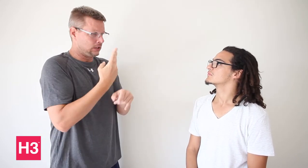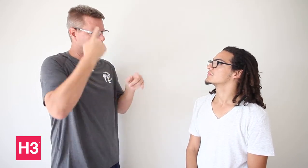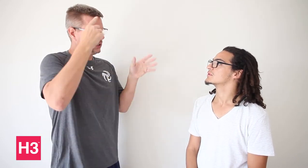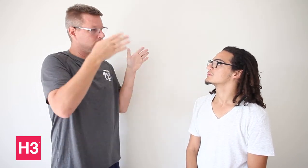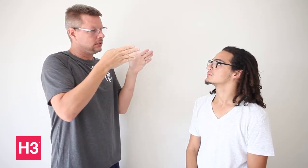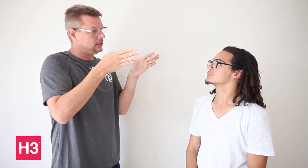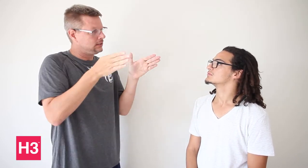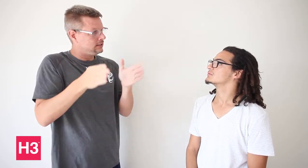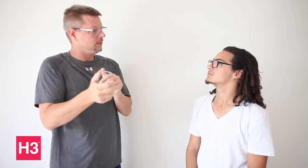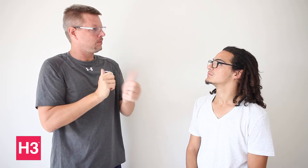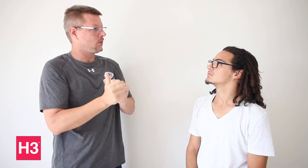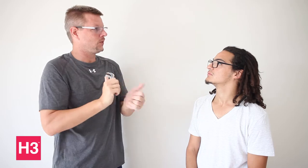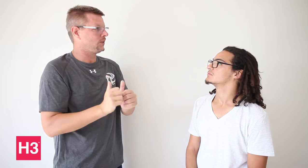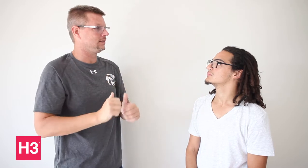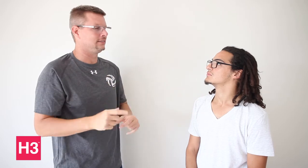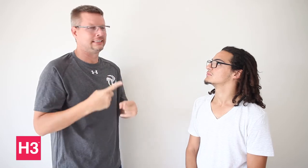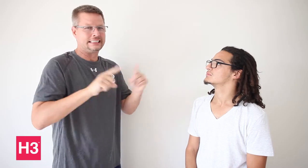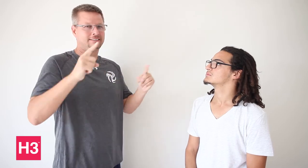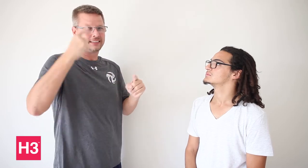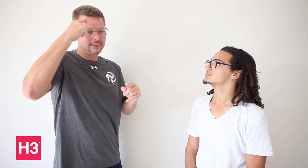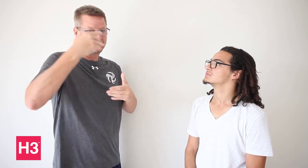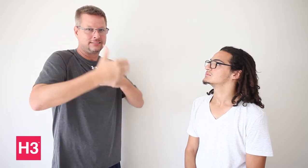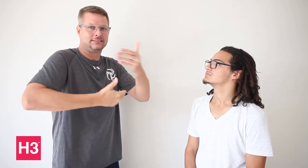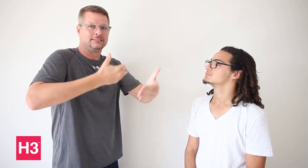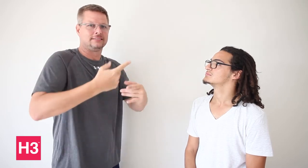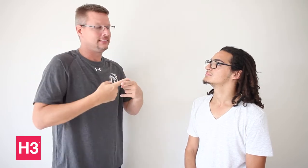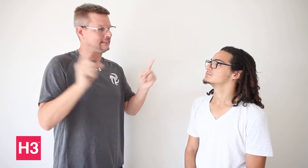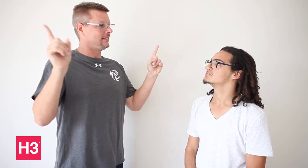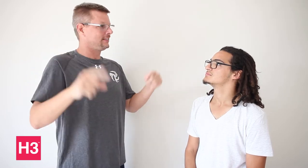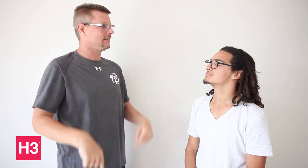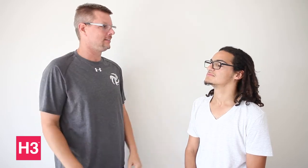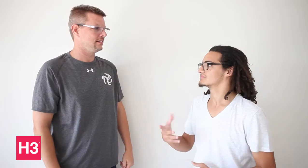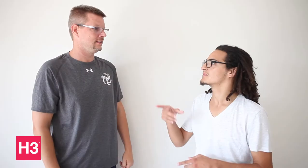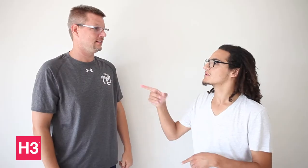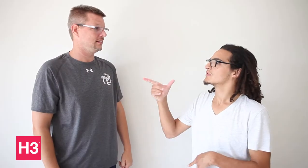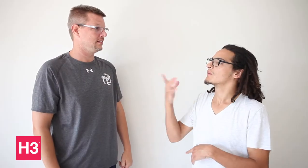shifting focus on training and coaching my team. It is a different process.